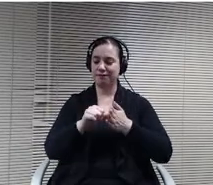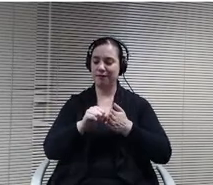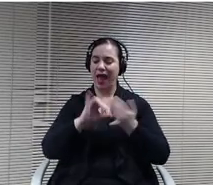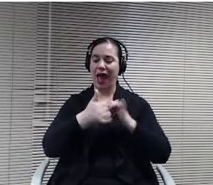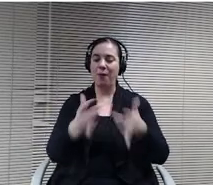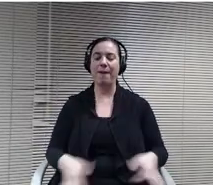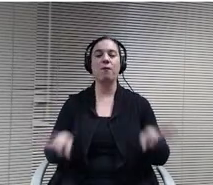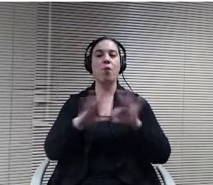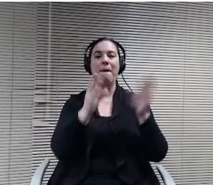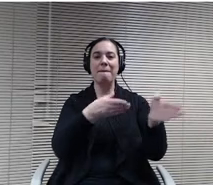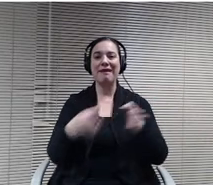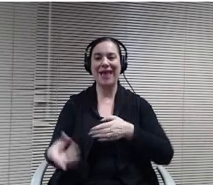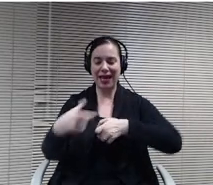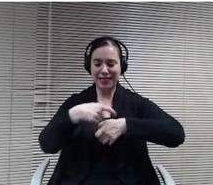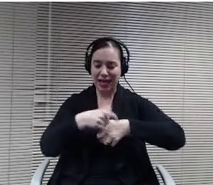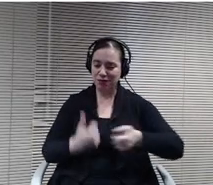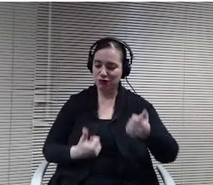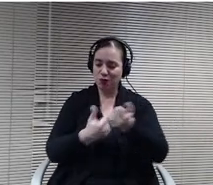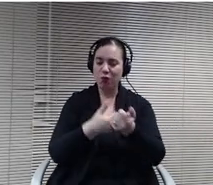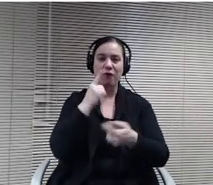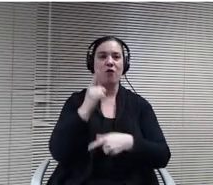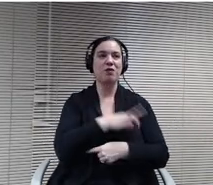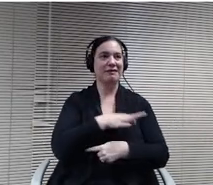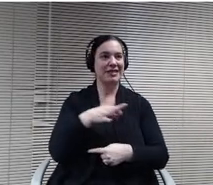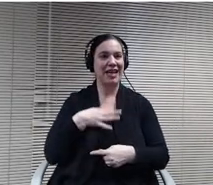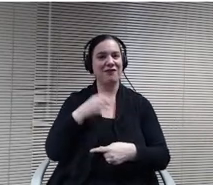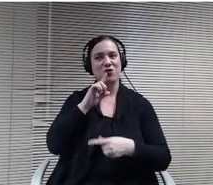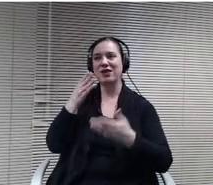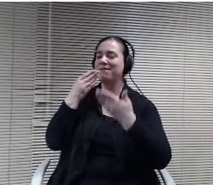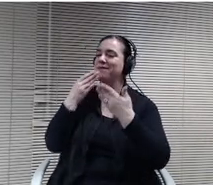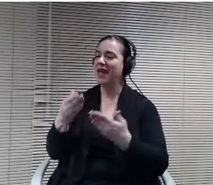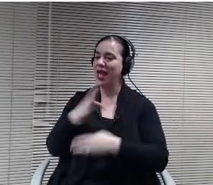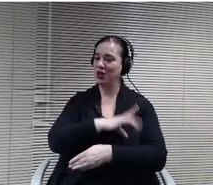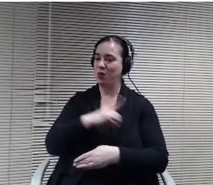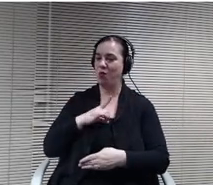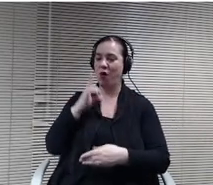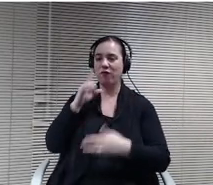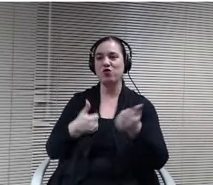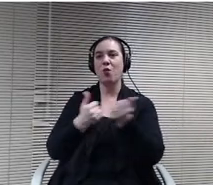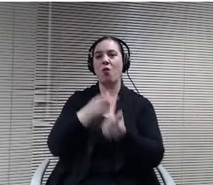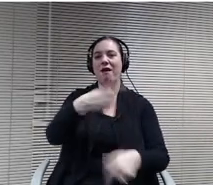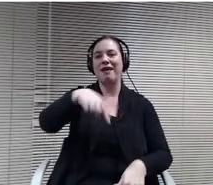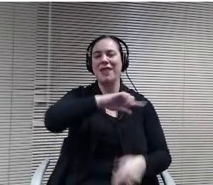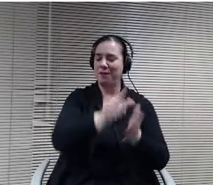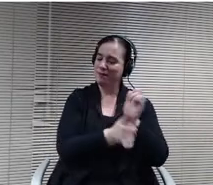and really thanking you, the board for supporting them every minute that they've had. They've really used well, and I know